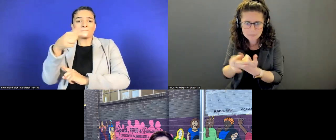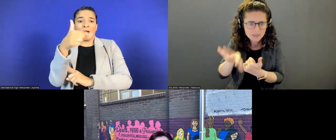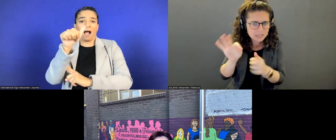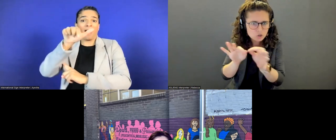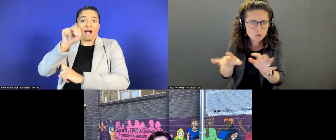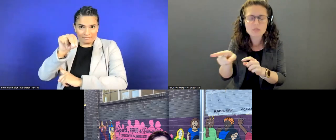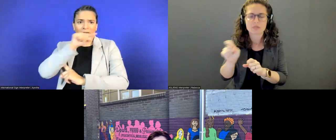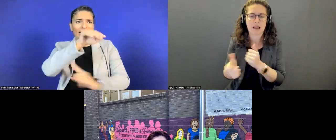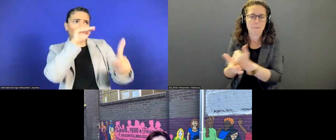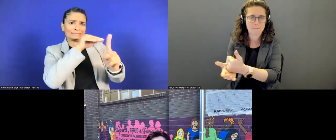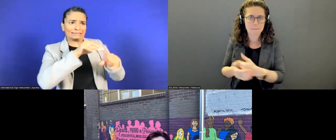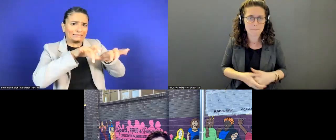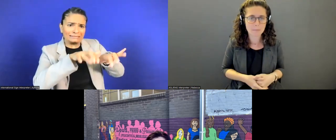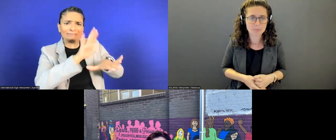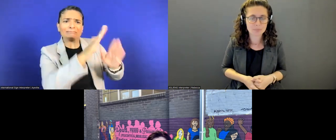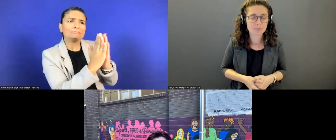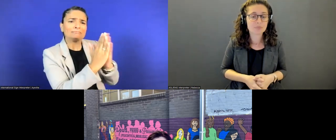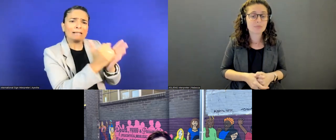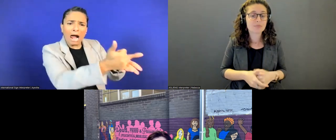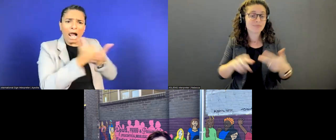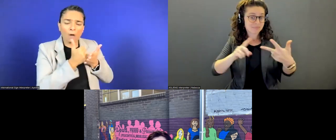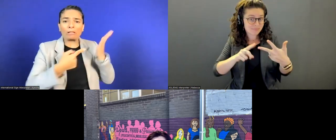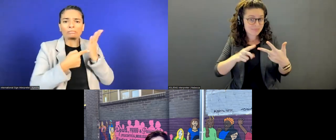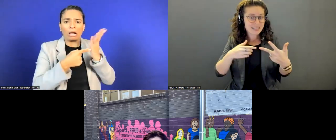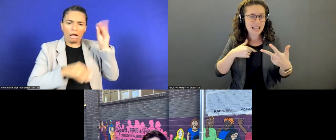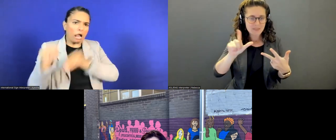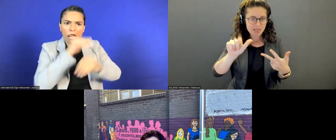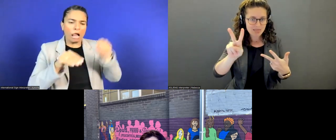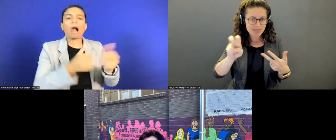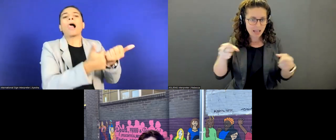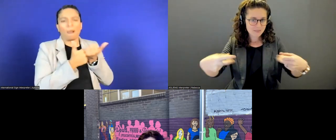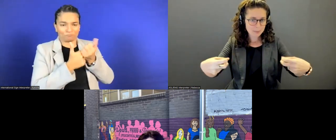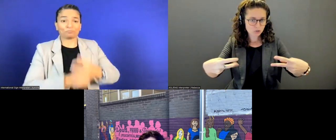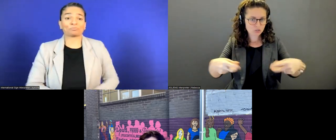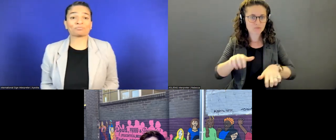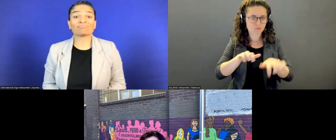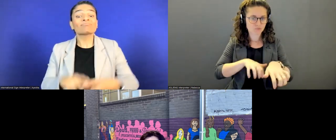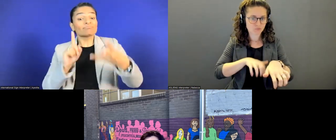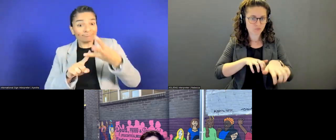We also have English captioning, live captioning, and if you would like to activate that, hit